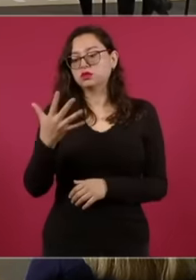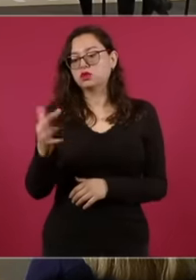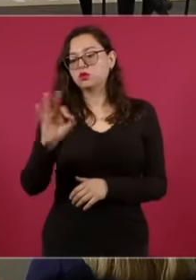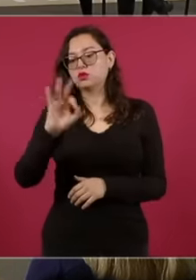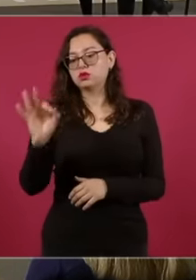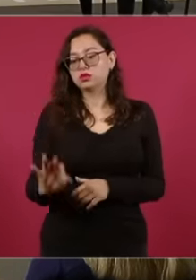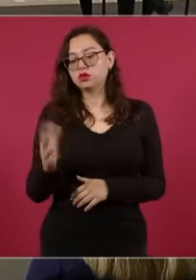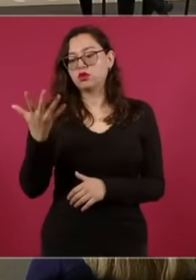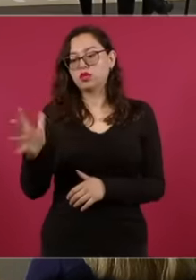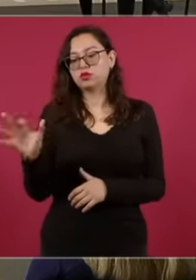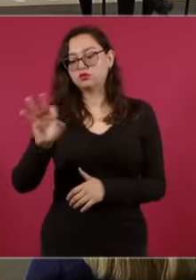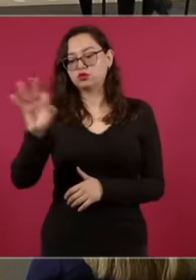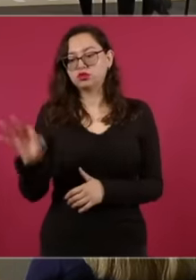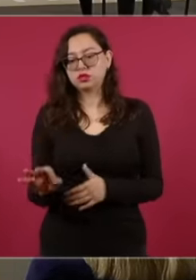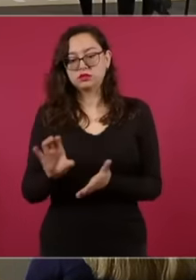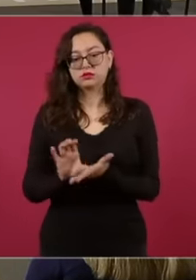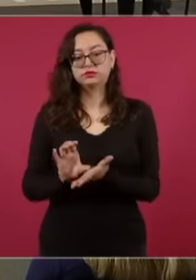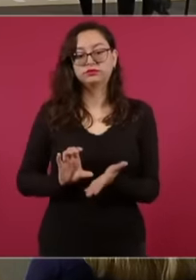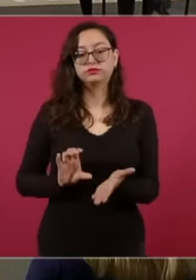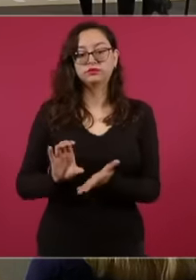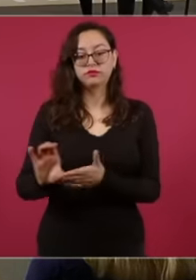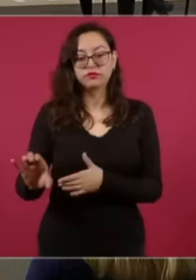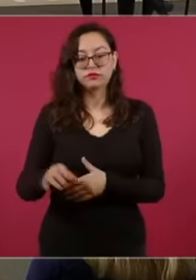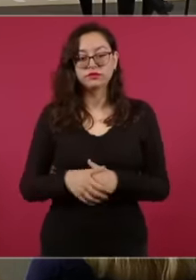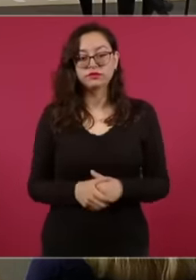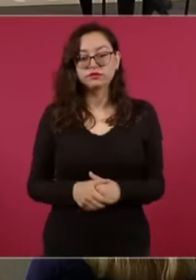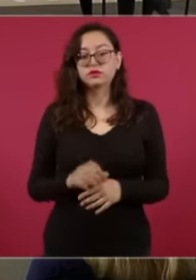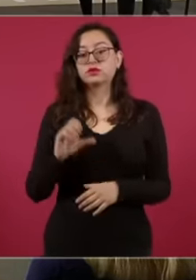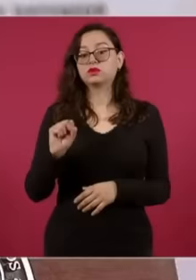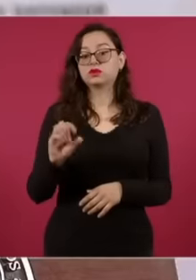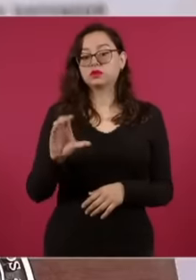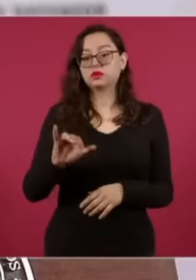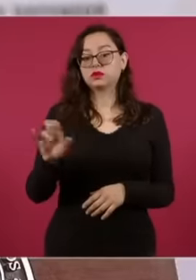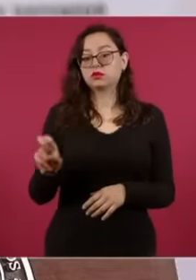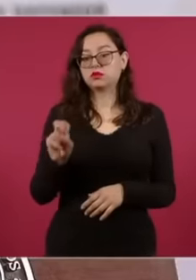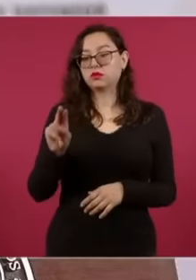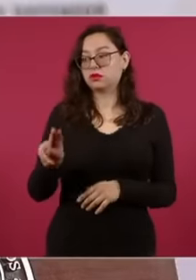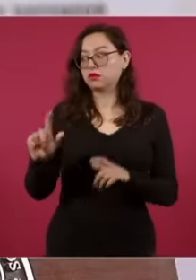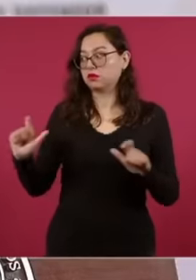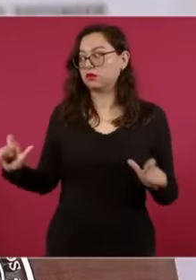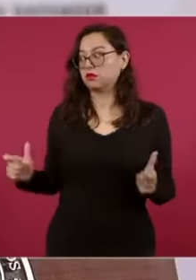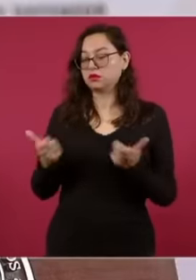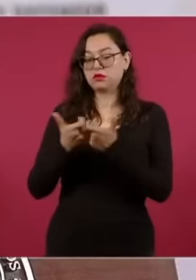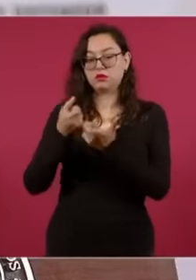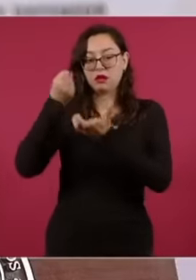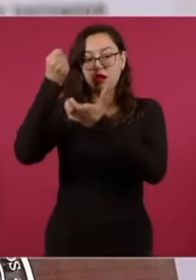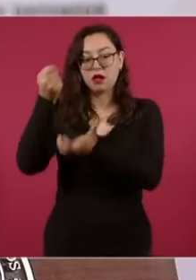minister's salary, the supreme court contributes a percentage equal to that indicated by the minister, that is, it is